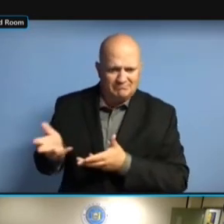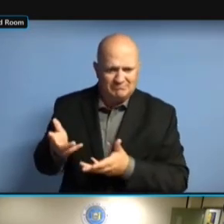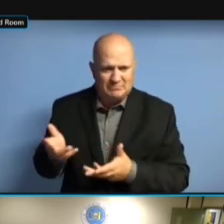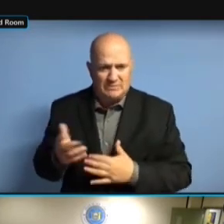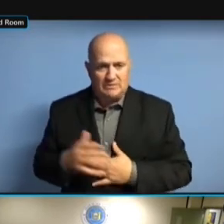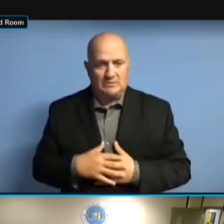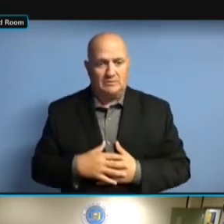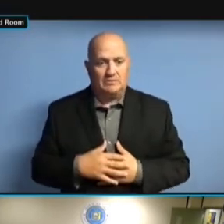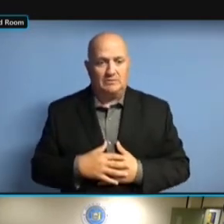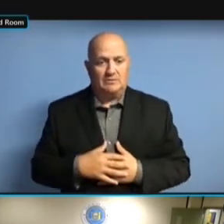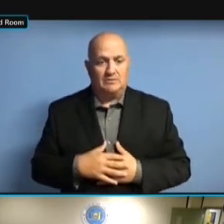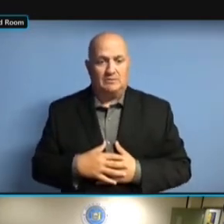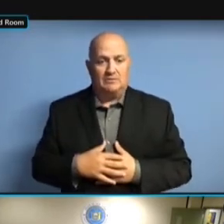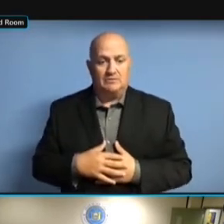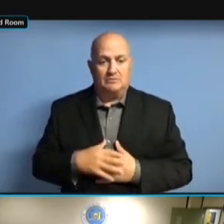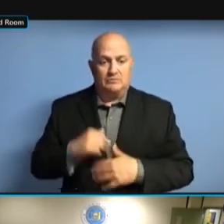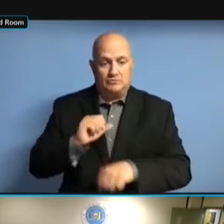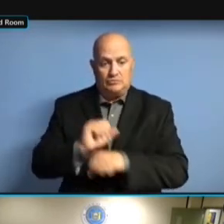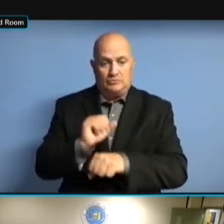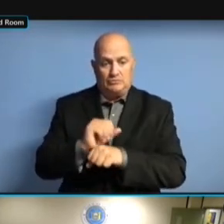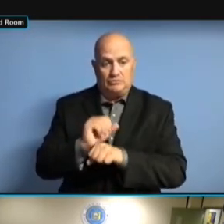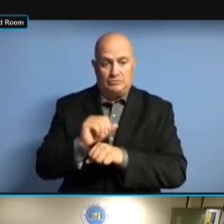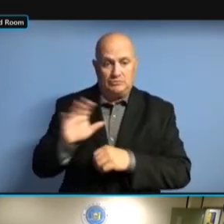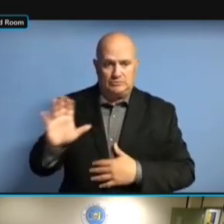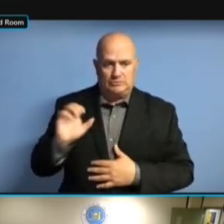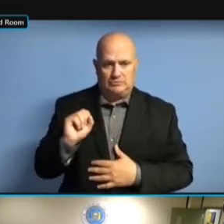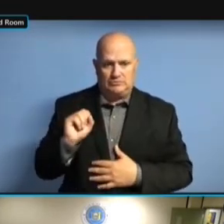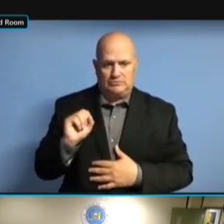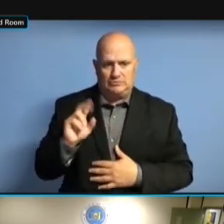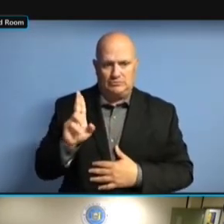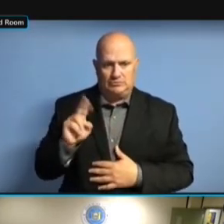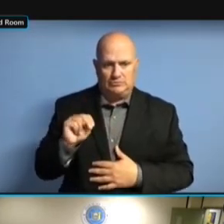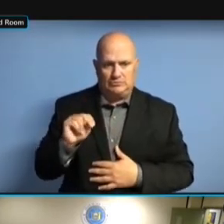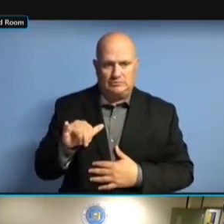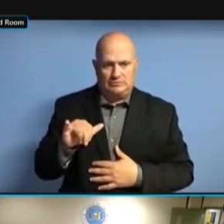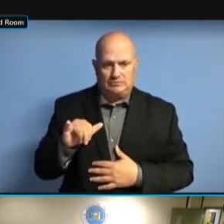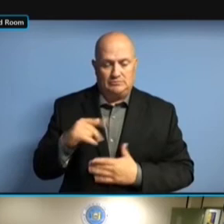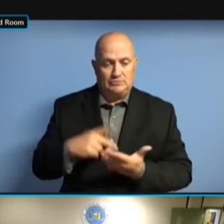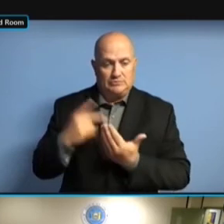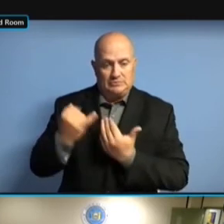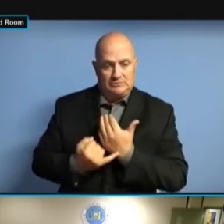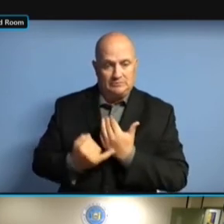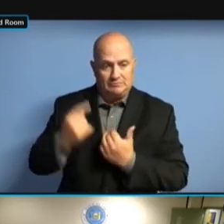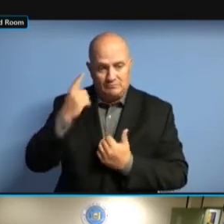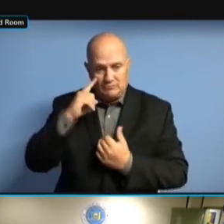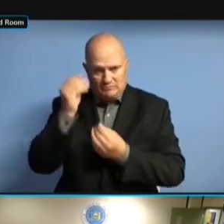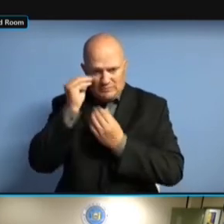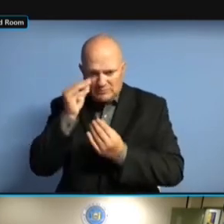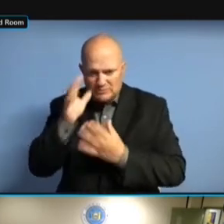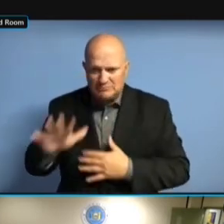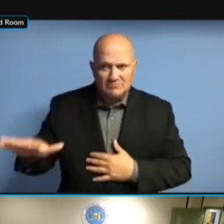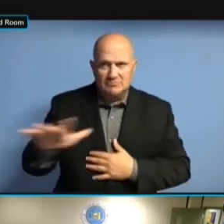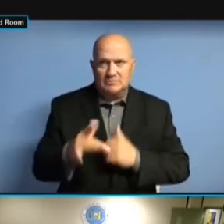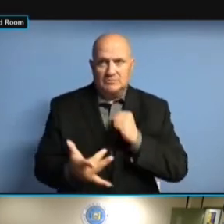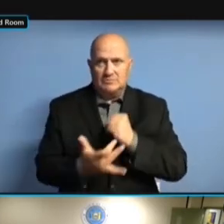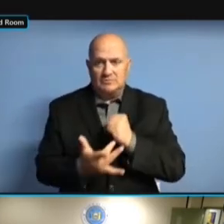INFRASTRUCTURE PROJECT. WE WILL BE INFRASTRUCTURE PROJECT. WE WILL BE WORKING INFRASTRUCTURE PROJECT. WE WILL BE WORKING WITH INFRASTRUCTURE PROJECT. WE WILL BE WORKING WITH THEM INFRASTRUCTURE PROJECT. WE WILL BE WORKING WITH THEM TO WE WILL BE WORKING WITH THEM TO WE WILL BE WORKING WITH THEM TO FINALIZE WE WILL BE WORKING WITH THEM TO FINALIZE A WE WILL BE WORKING WITH THEM TO FINALIZE A REPORT WE WILL BE WORKING WITH THEM TO FINALIZE A REPORT FOR WE WILL BE WORKING WITH THEM TO FINALIZE A REPORT FOR THAT FINALIZE A REPORT FOR THAT FINALIZE A REPORT FOR THAT PROJECT FINALIZE A REPORT FOR THAT PROJECT IN FINALIZE A REPORT FOR THAT PROJECT IN THE FINALIZE A REPORT FOR THAT PROJECT IN THE FUTURE. PROJECT IN THE FUTURE. PROJECT IN THE FUTURE. AND PROJECT IN THE FUTURE. AND AS PROJECT IN THE FUTURE. AND AS ALWAYS,